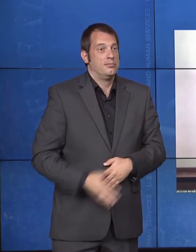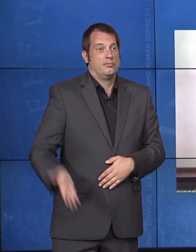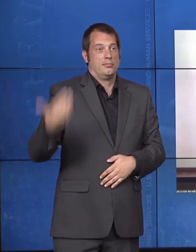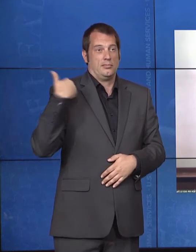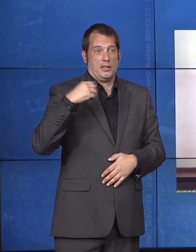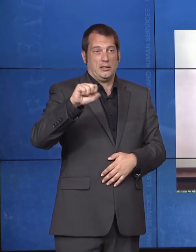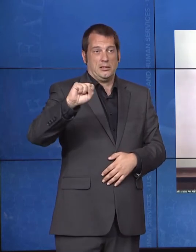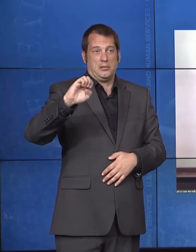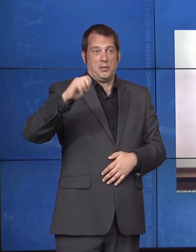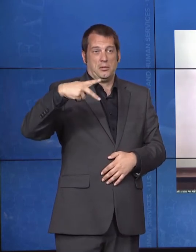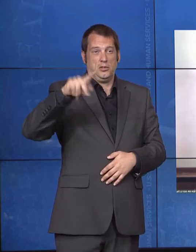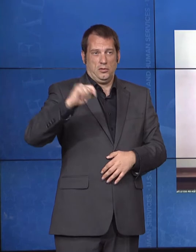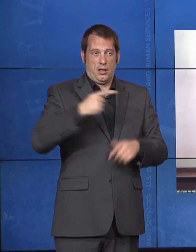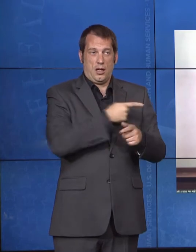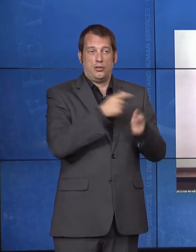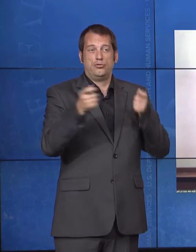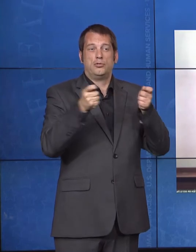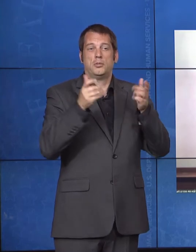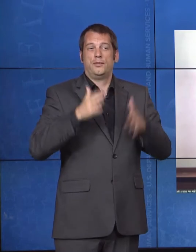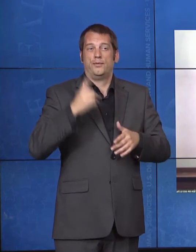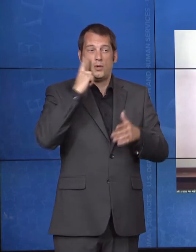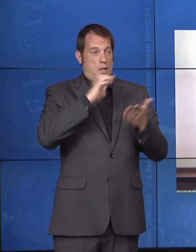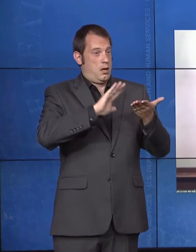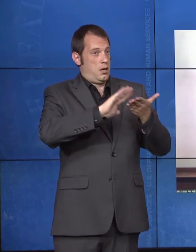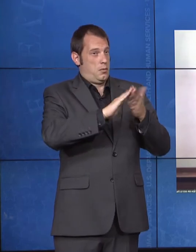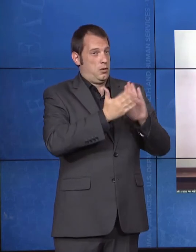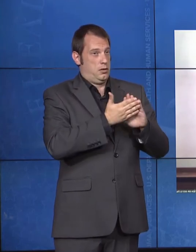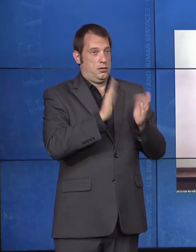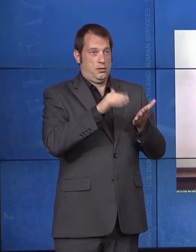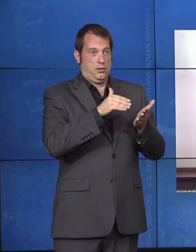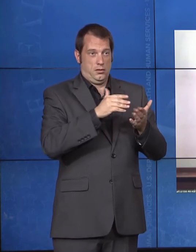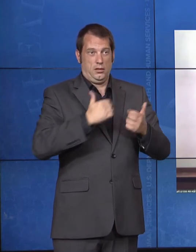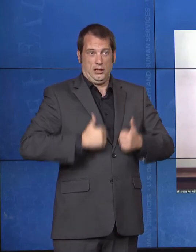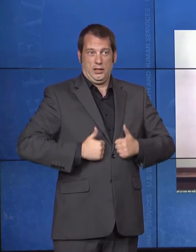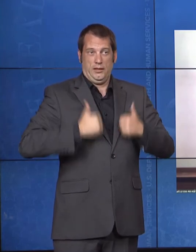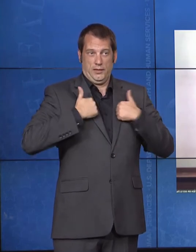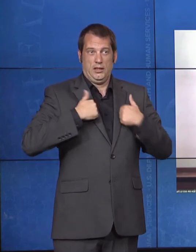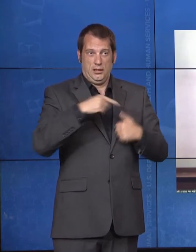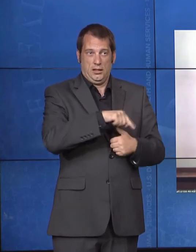Human Dignity and Healthcare for individuals with disabilities, with the goal of reducing